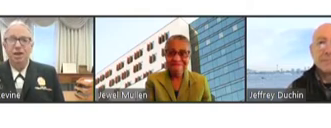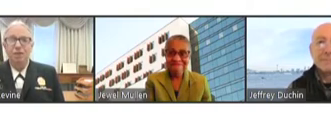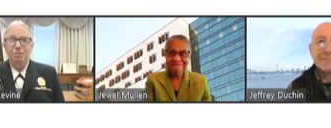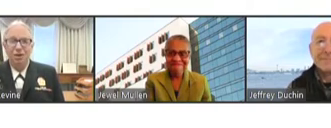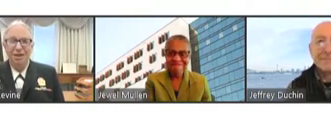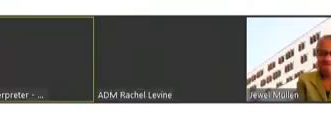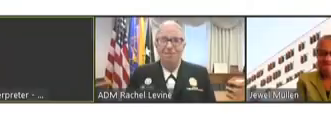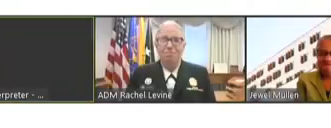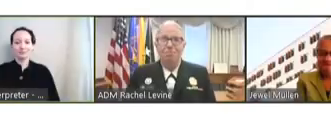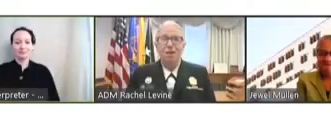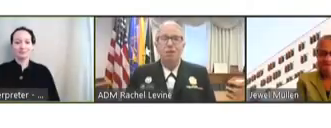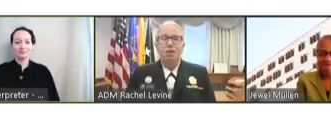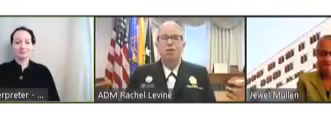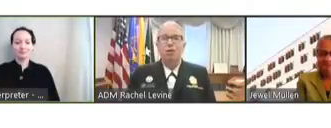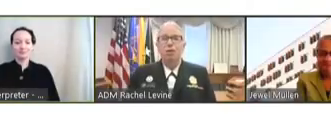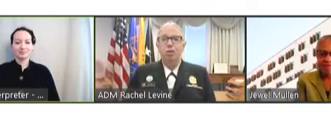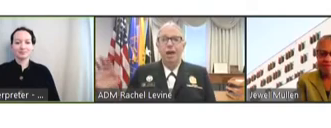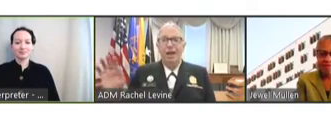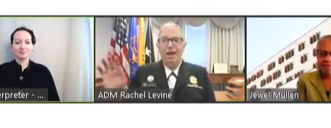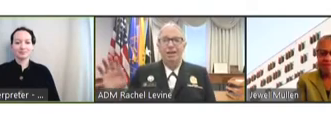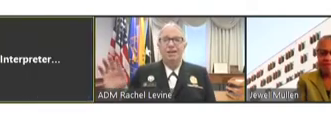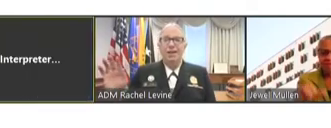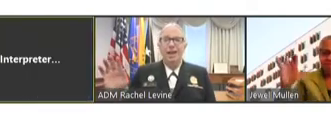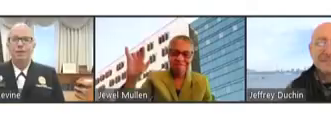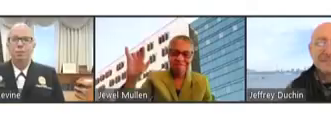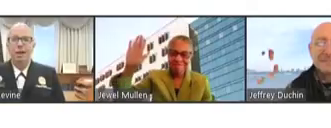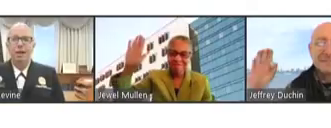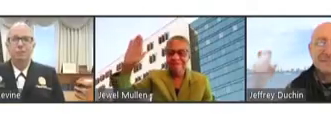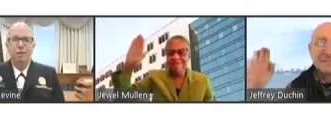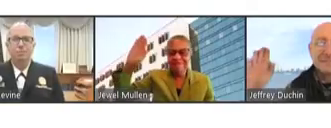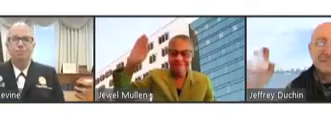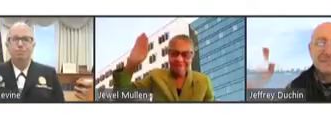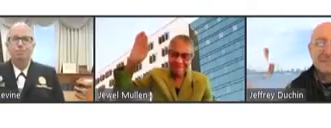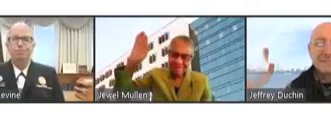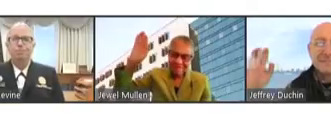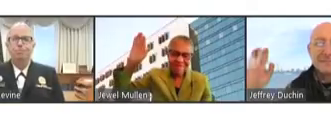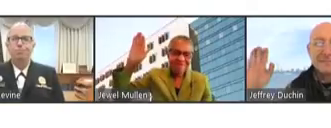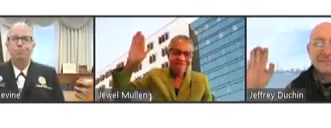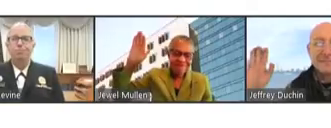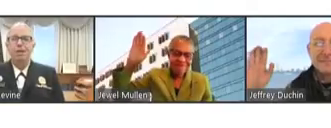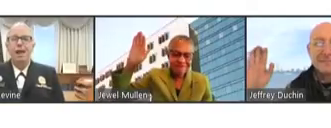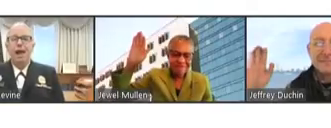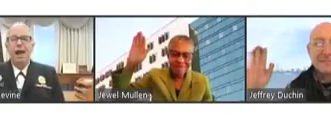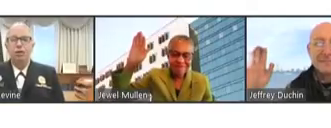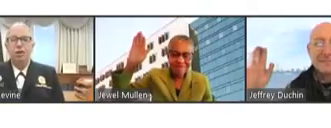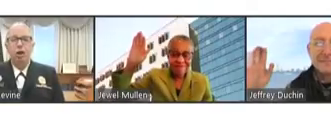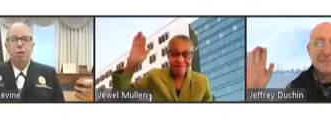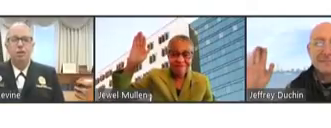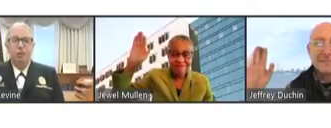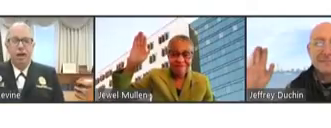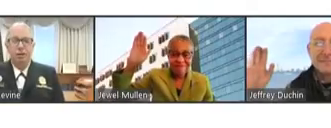names correctly, please raise your right hands and repeat after me. I do solemnly swear --